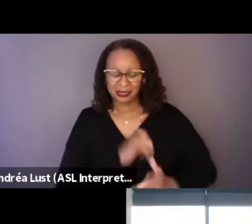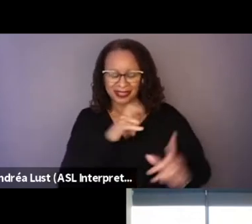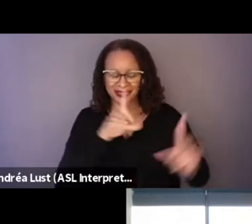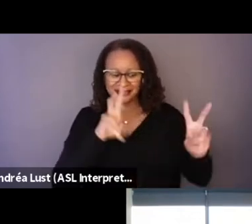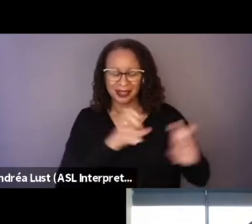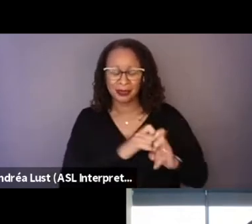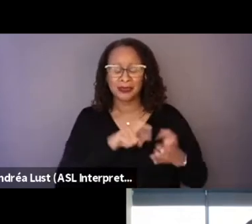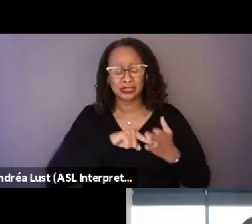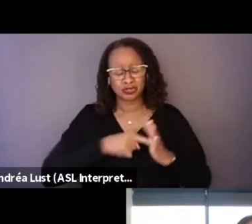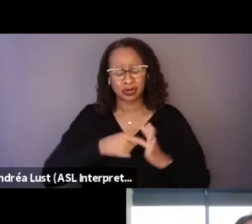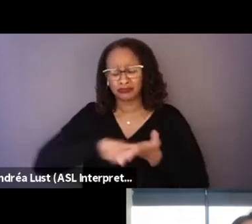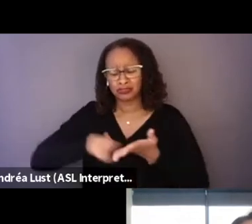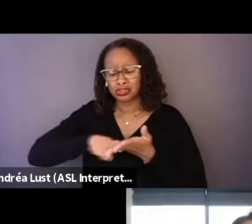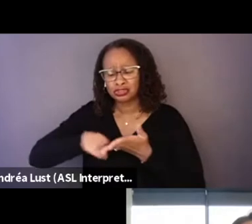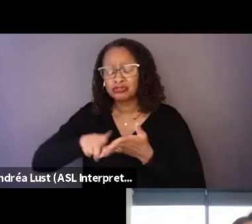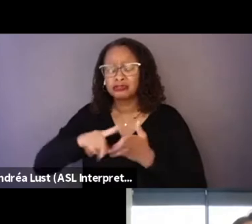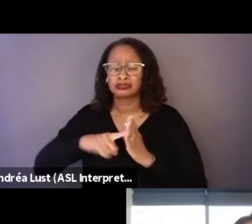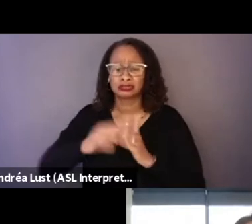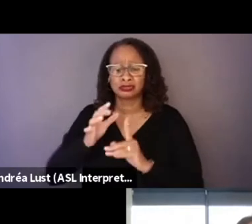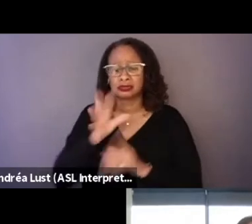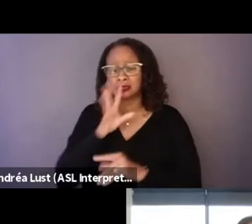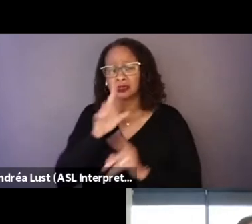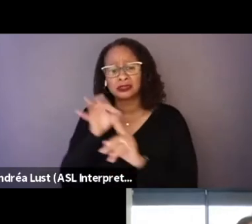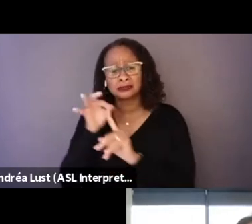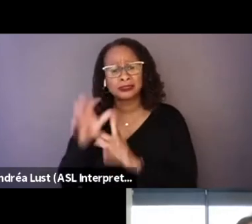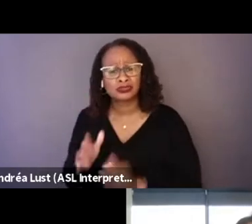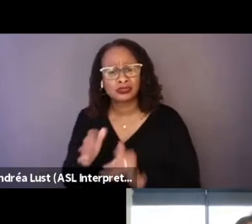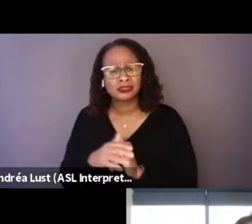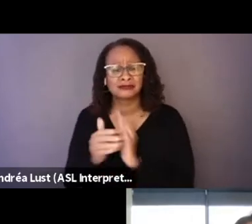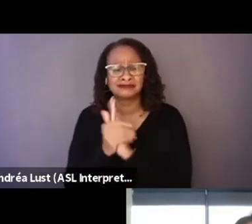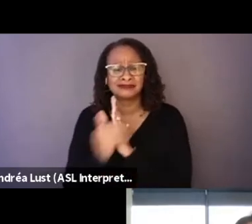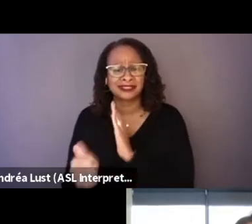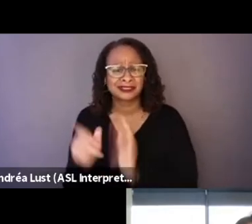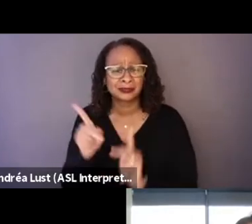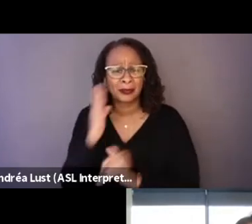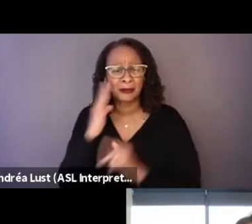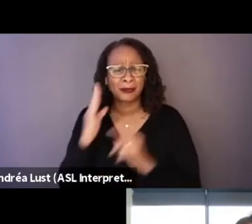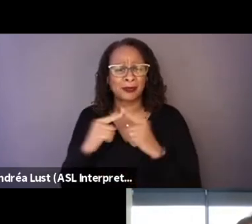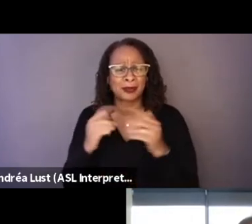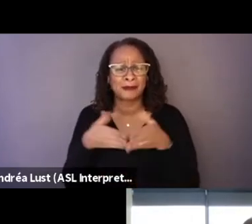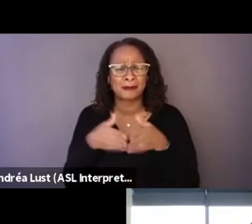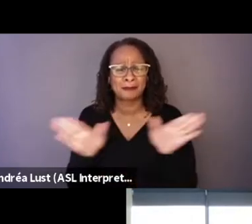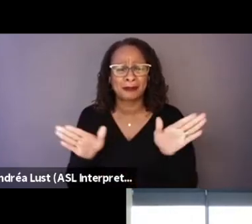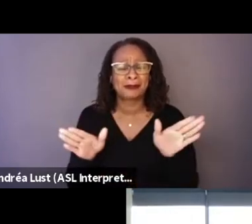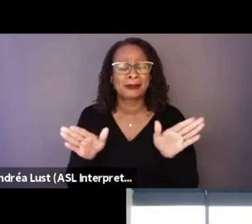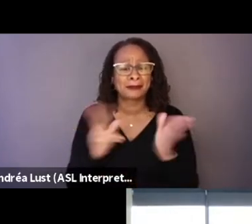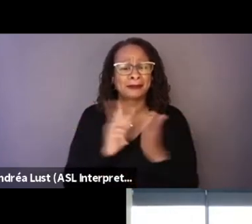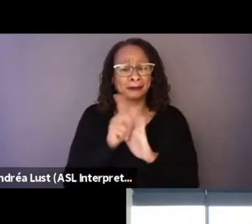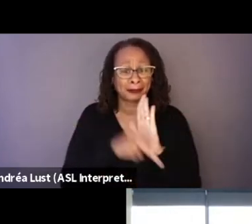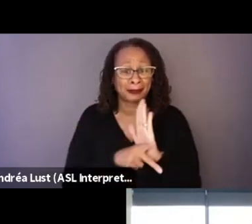and talking to specialists in public policy and in law enforcement